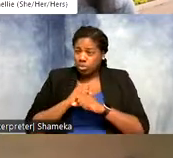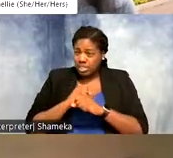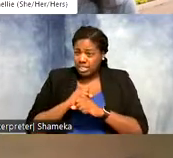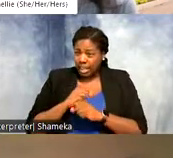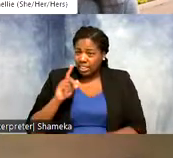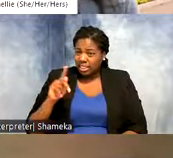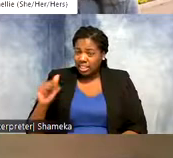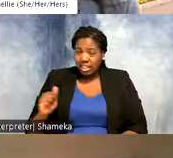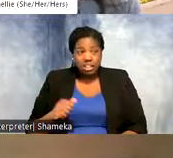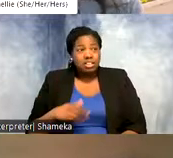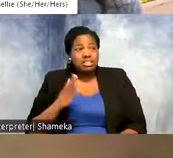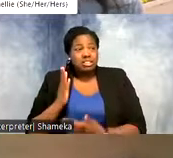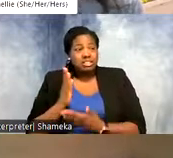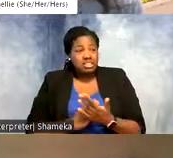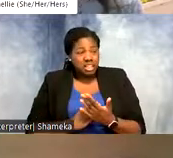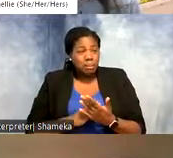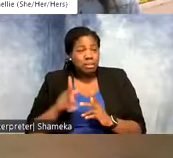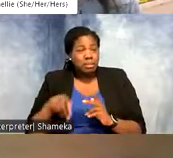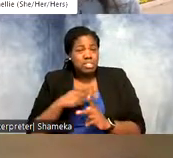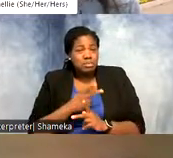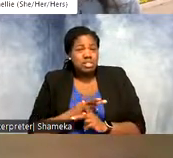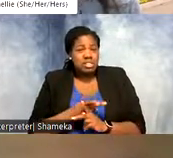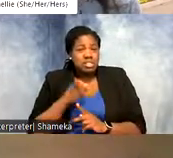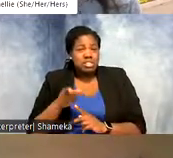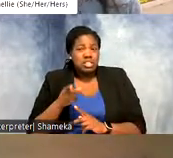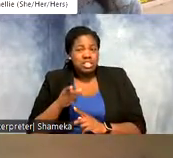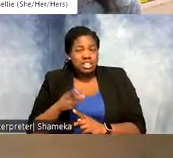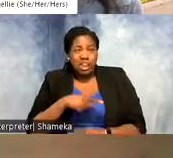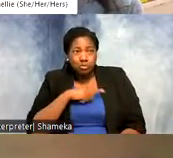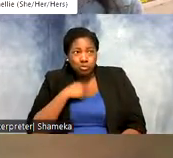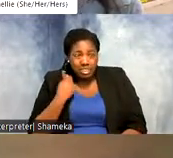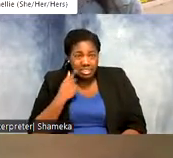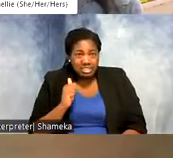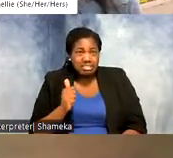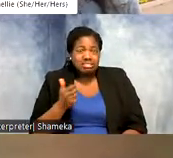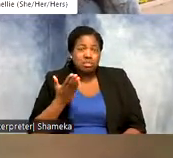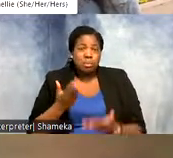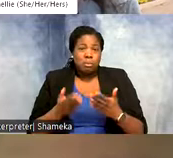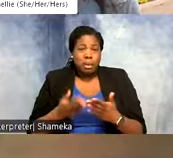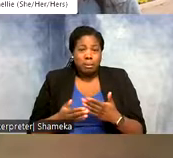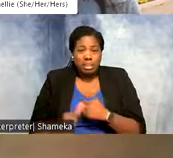Allie: Yeah, so some of the species are species at risk or maybe they're endangered or threatened. And so